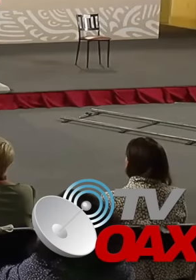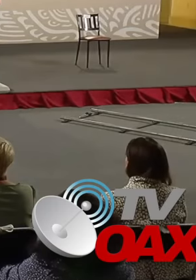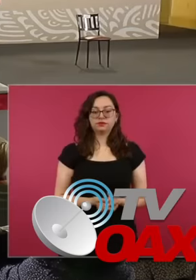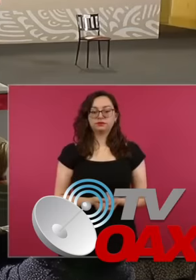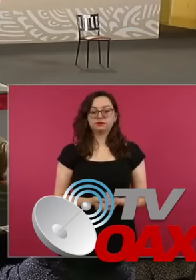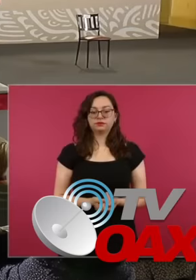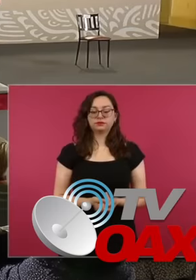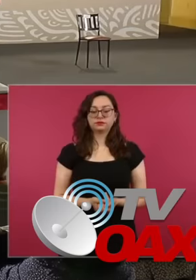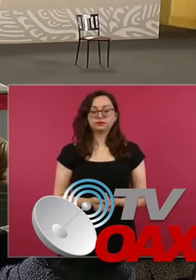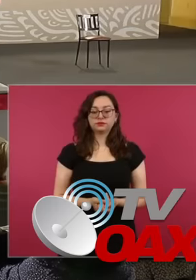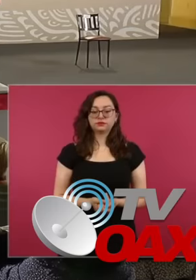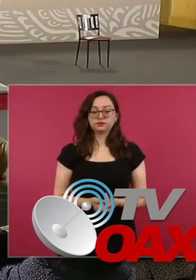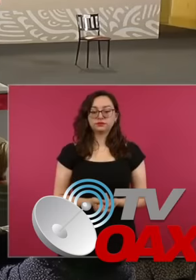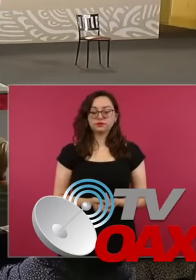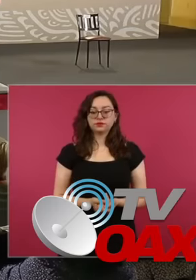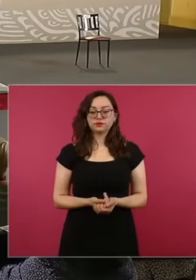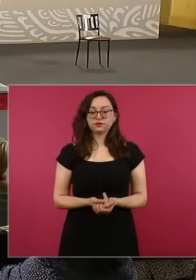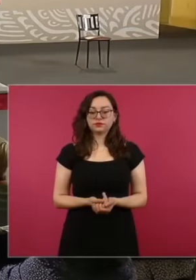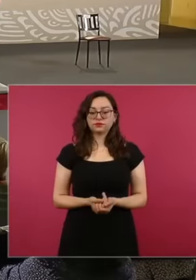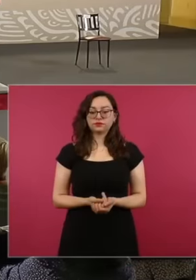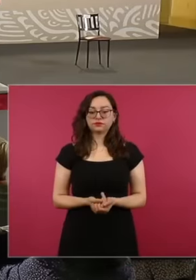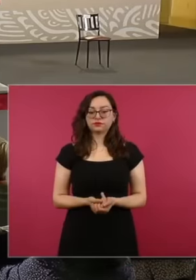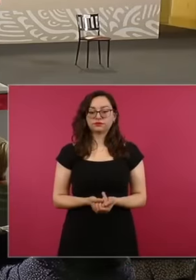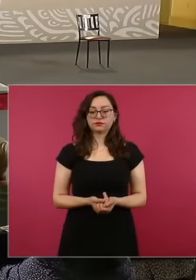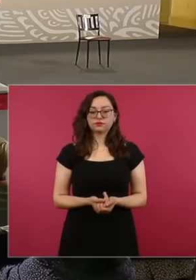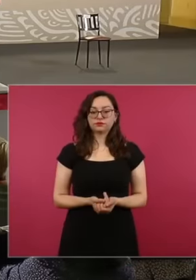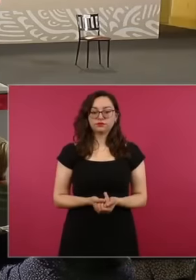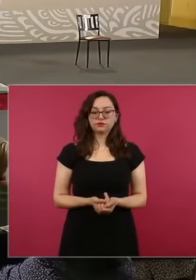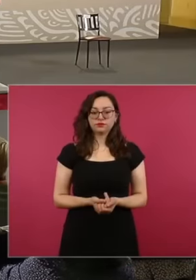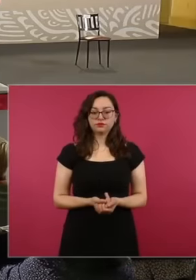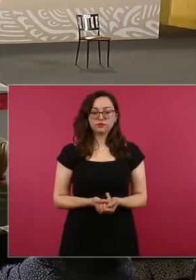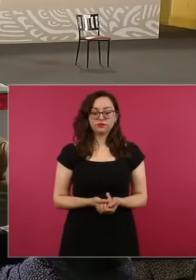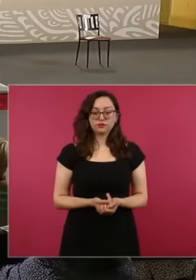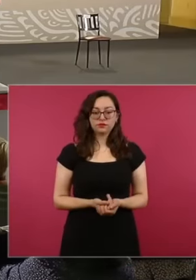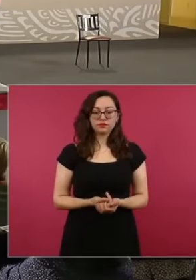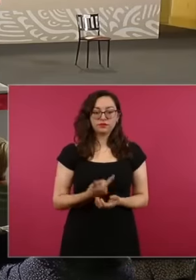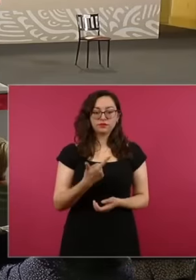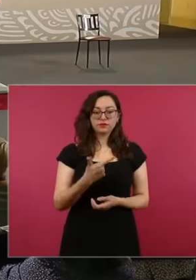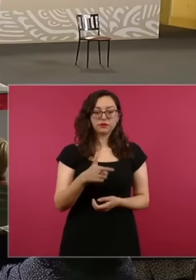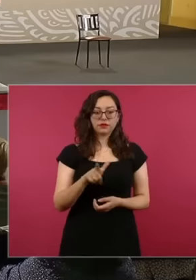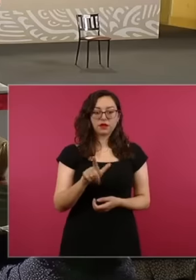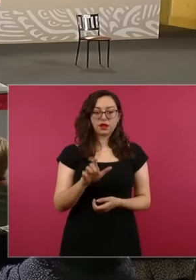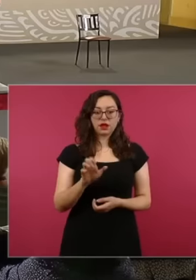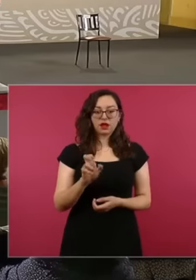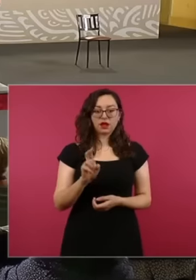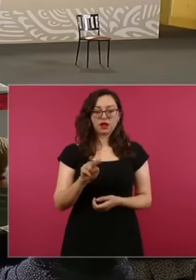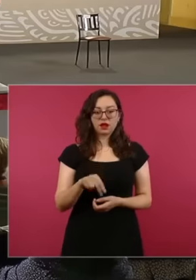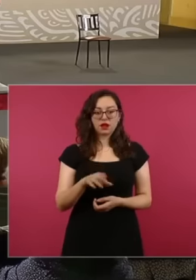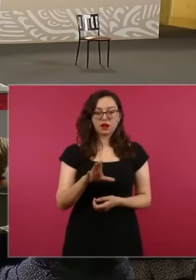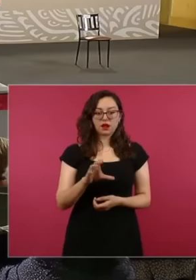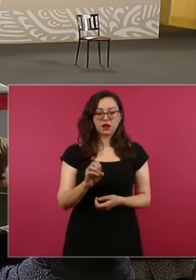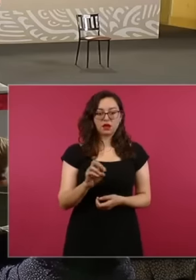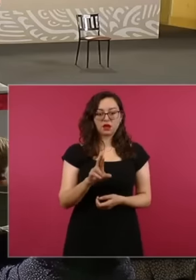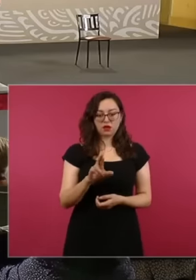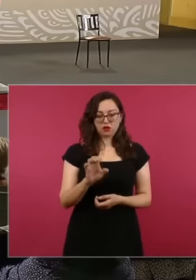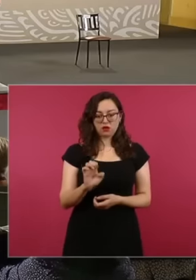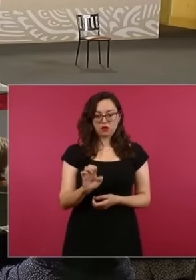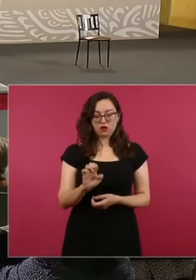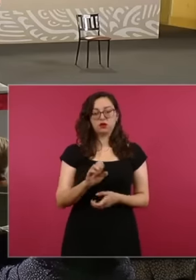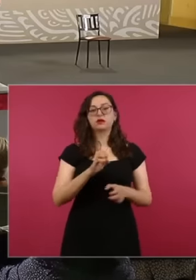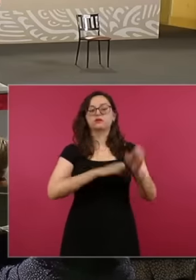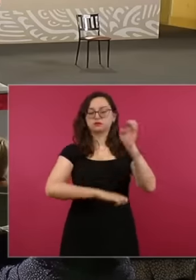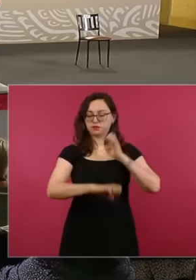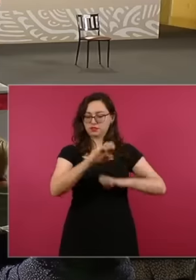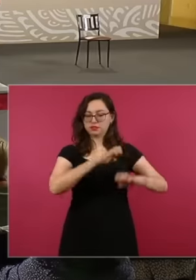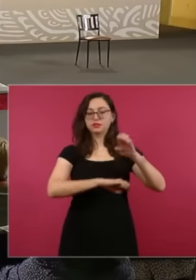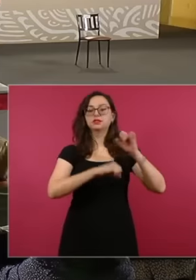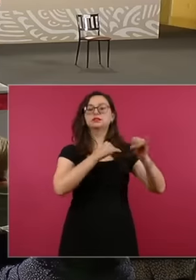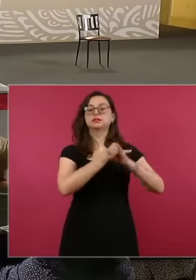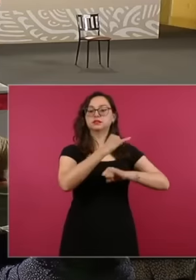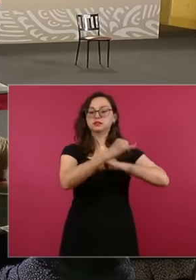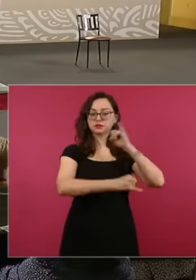follows please glencore This is another international company also in 2022 the department